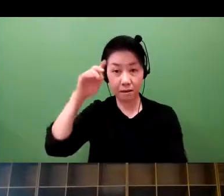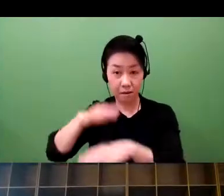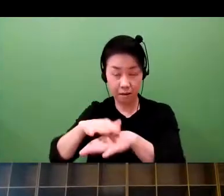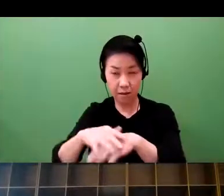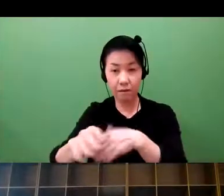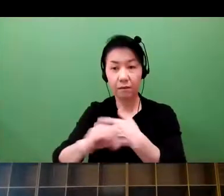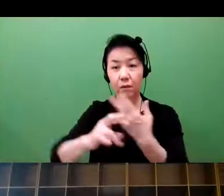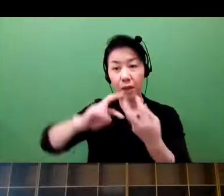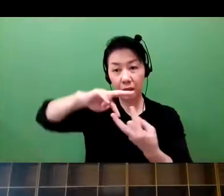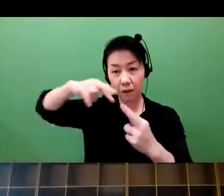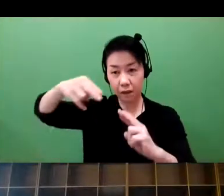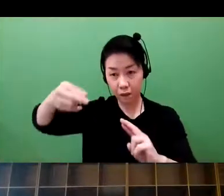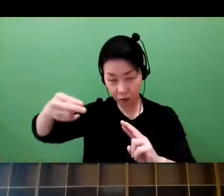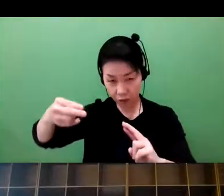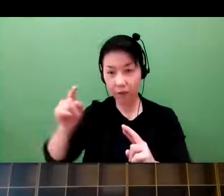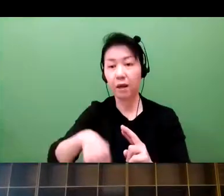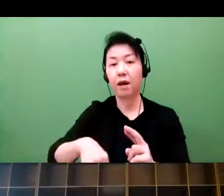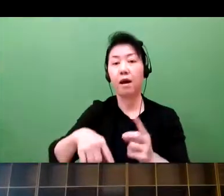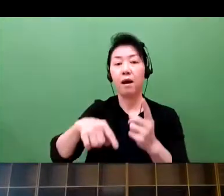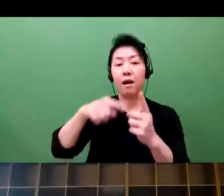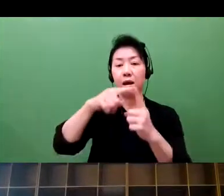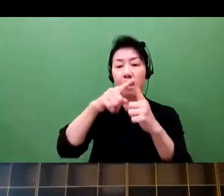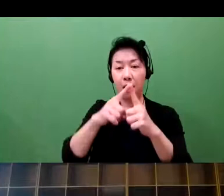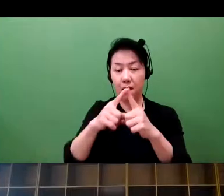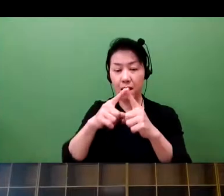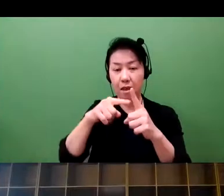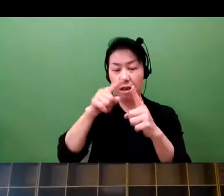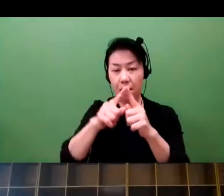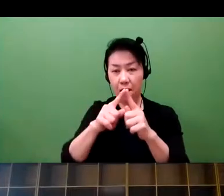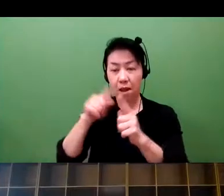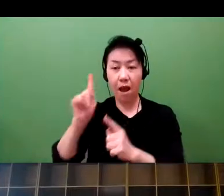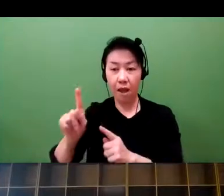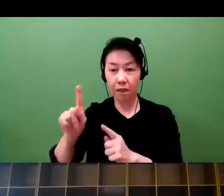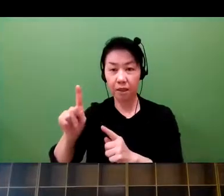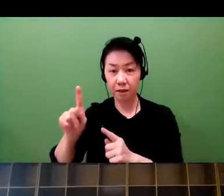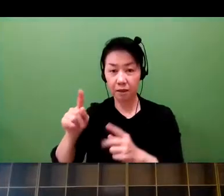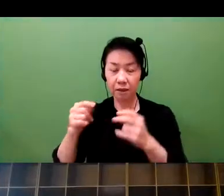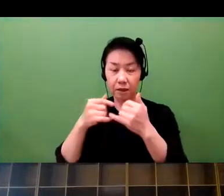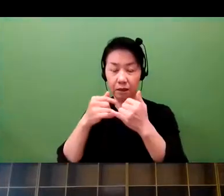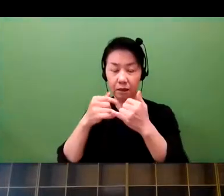And also, ethics when they have to deal with genetics.